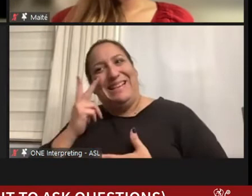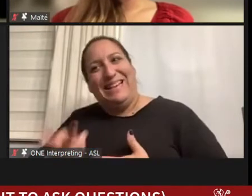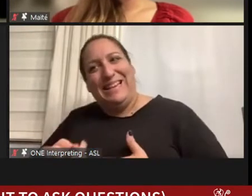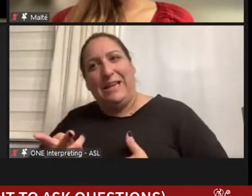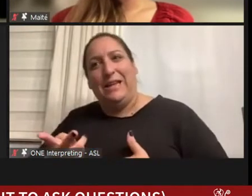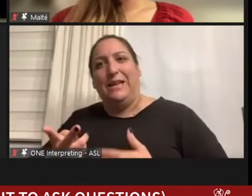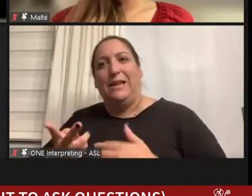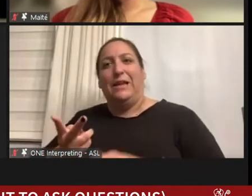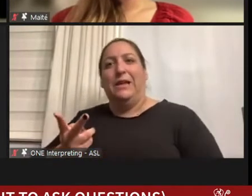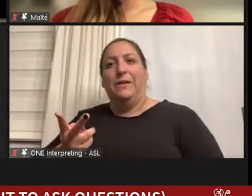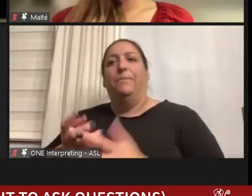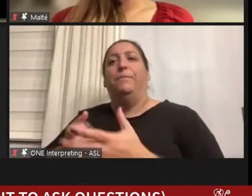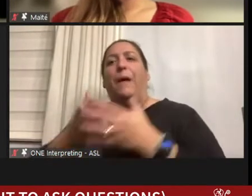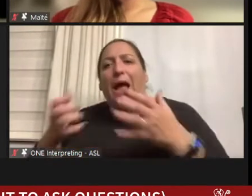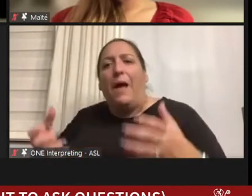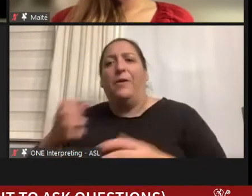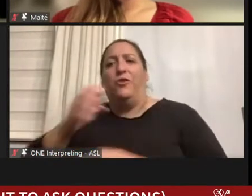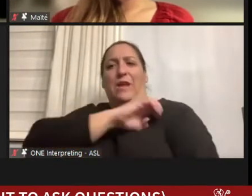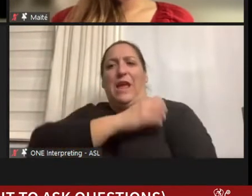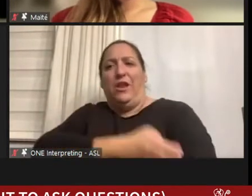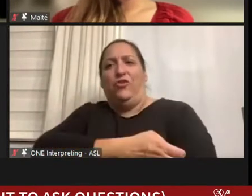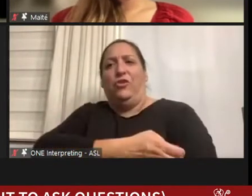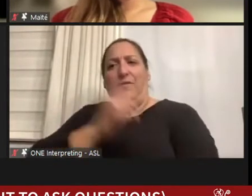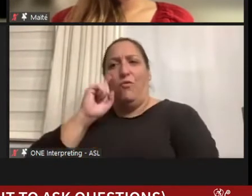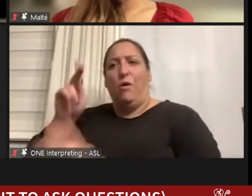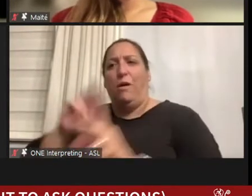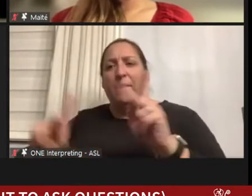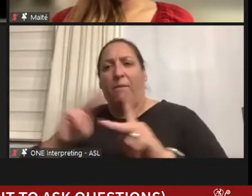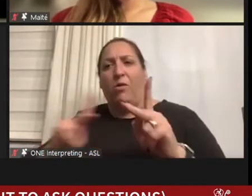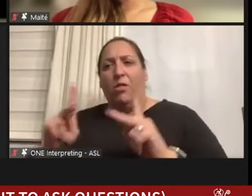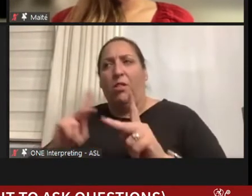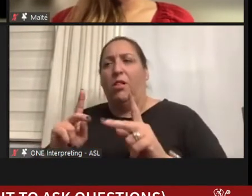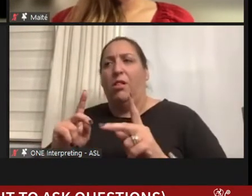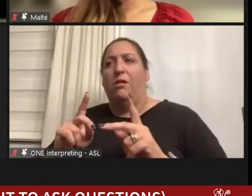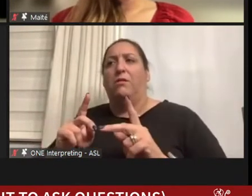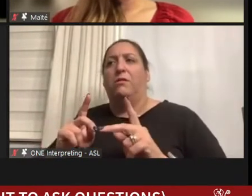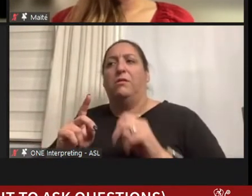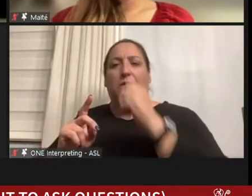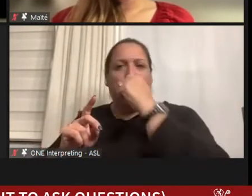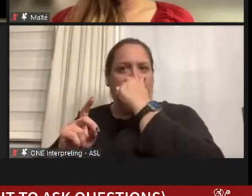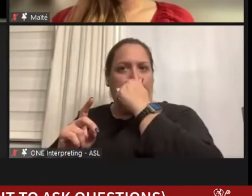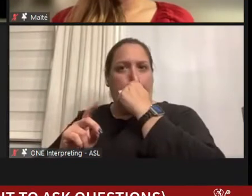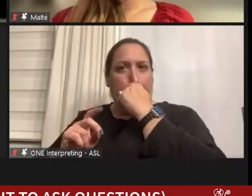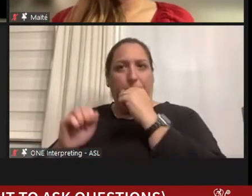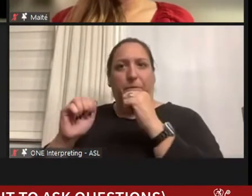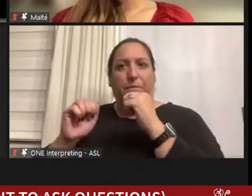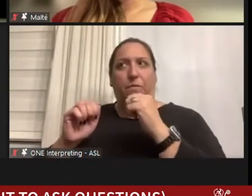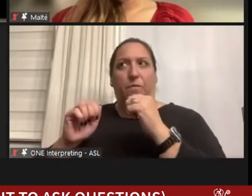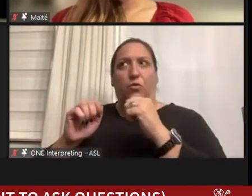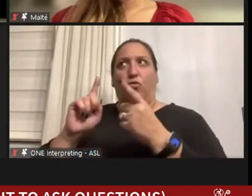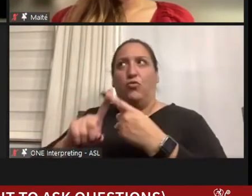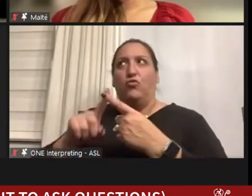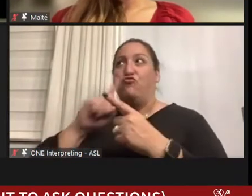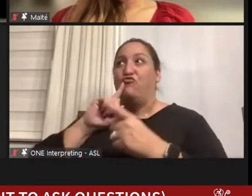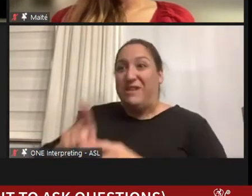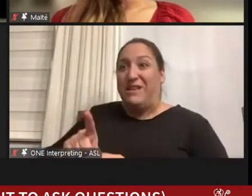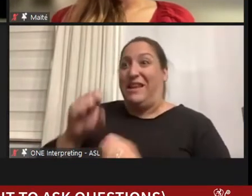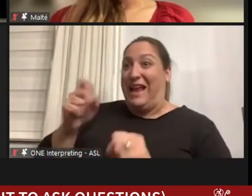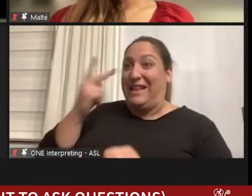how much energy it takes for people with truly visible disabilities to